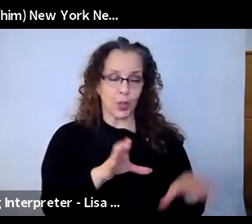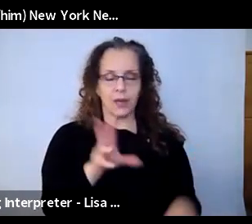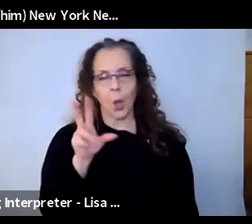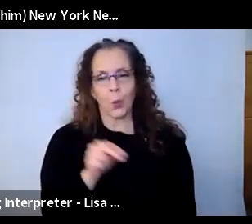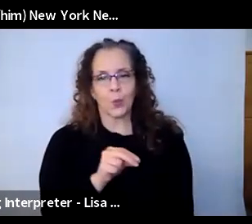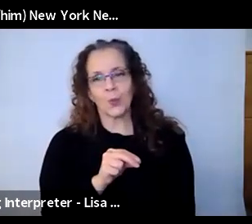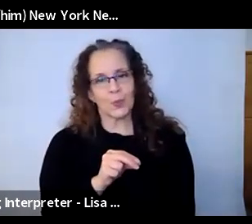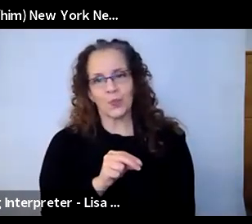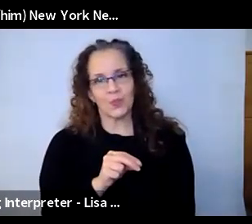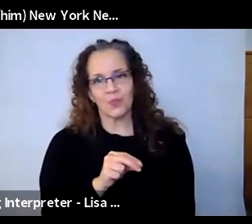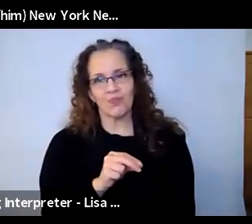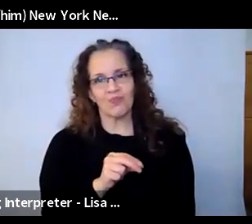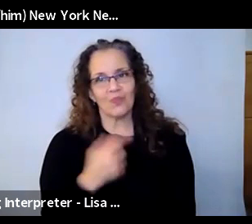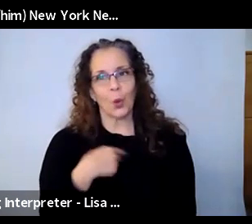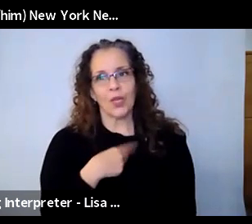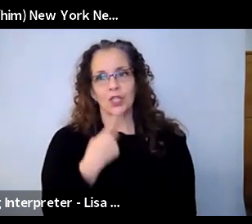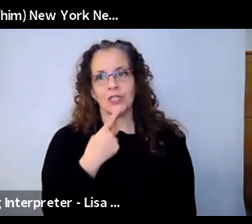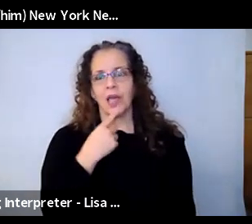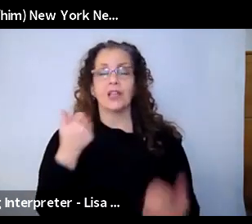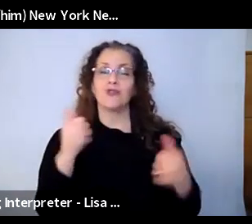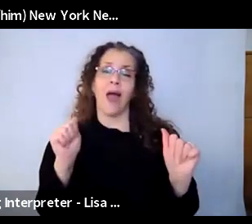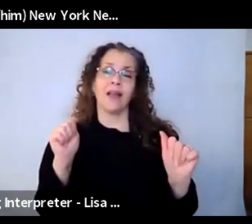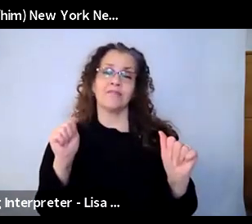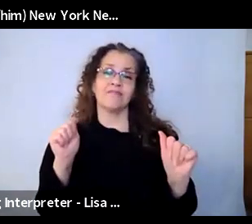said, "Well, we're just going to try it. And also we're going to